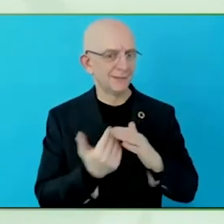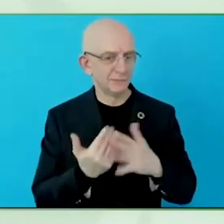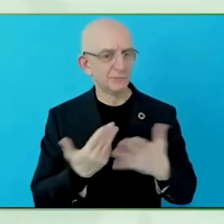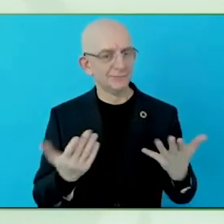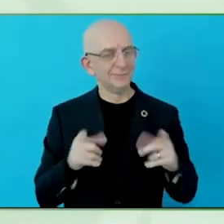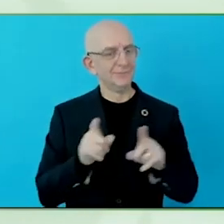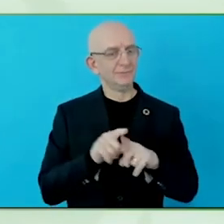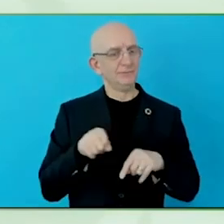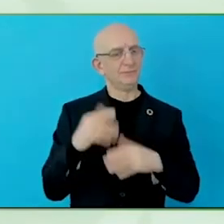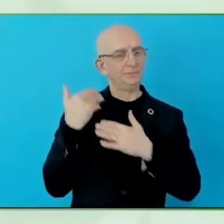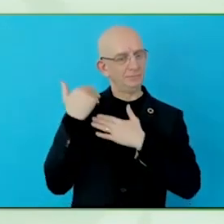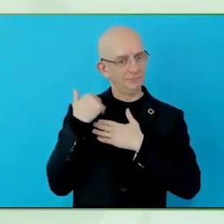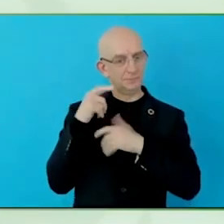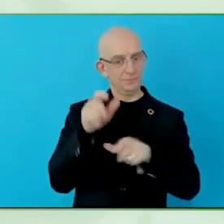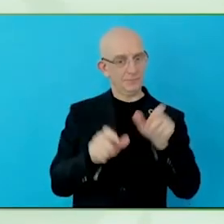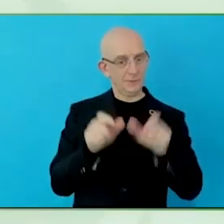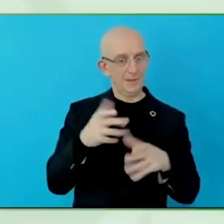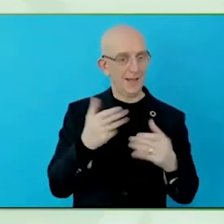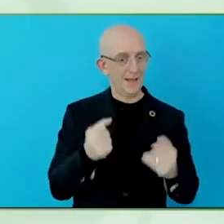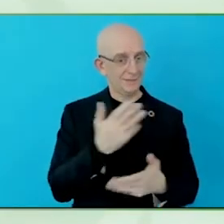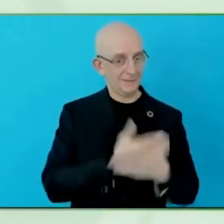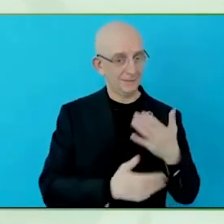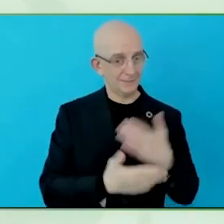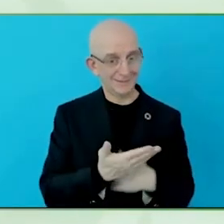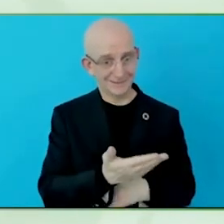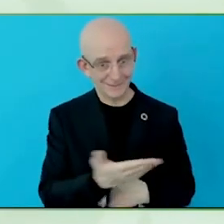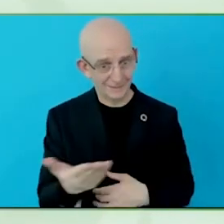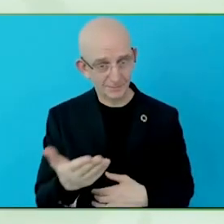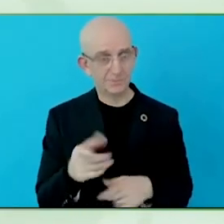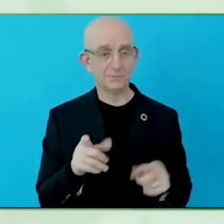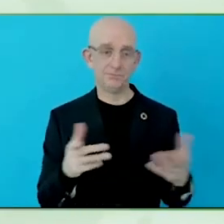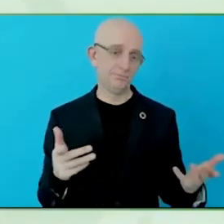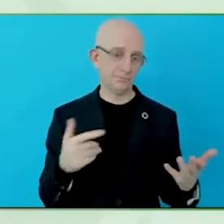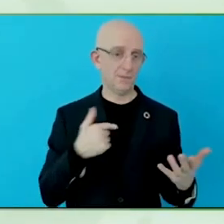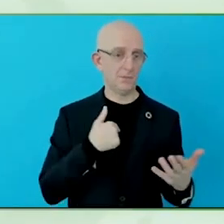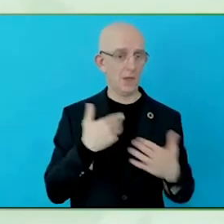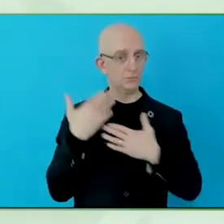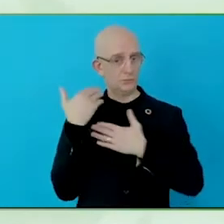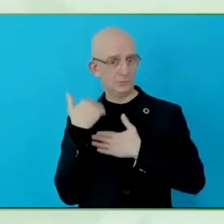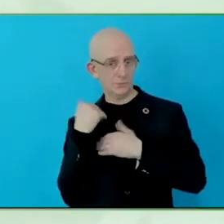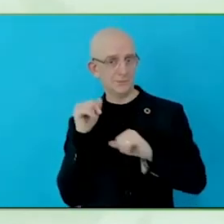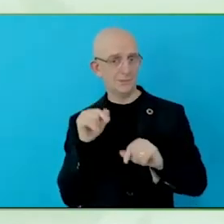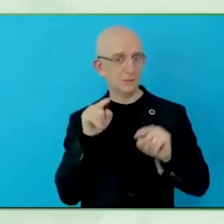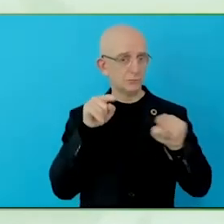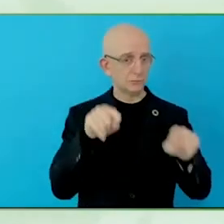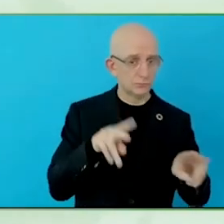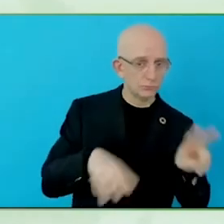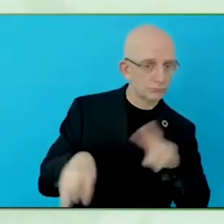Thank you so much. I understand about not fitting in organisations. I started life as a banker.